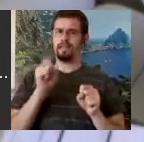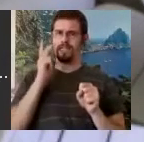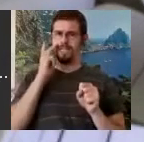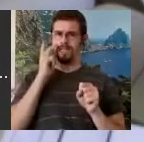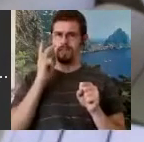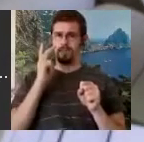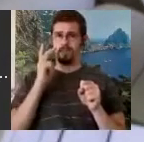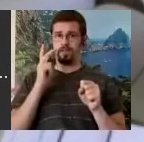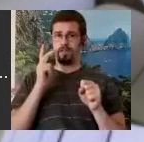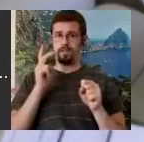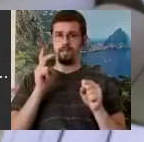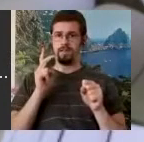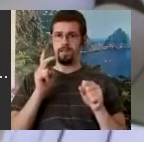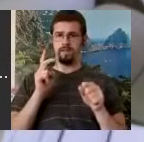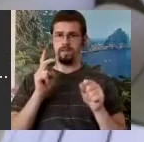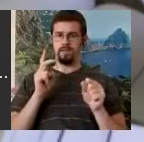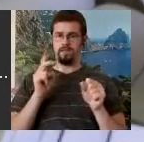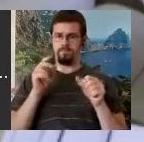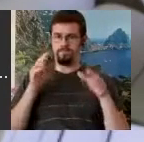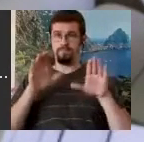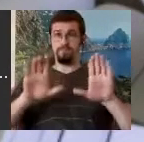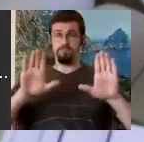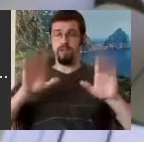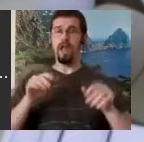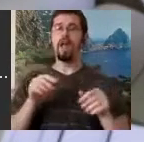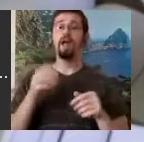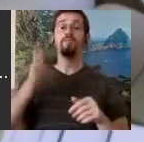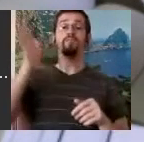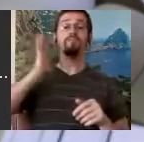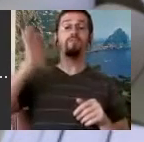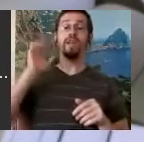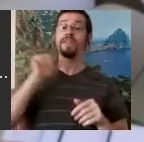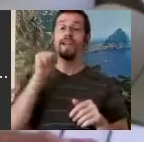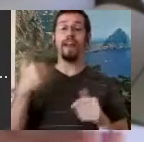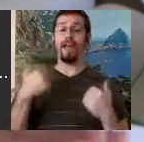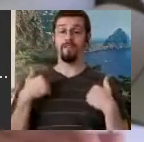were slanted up so they could see everything. They just had a flat audience.